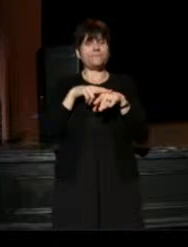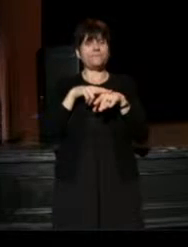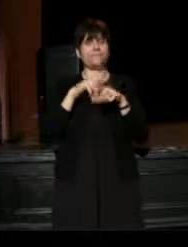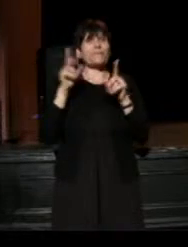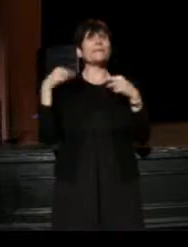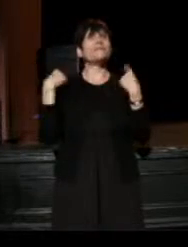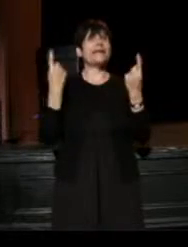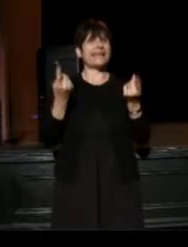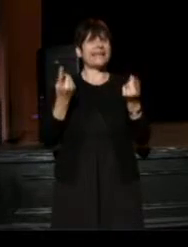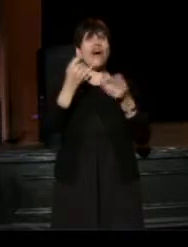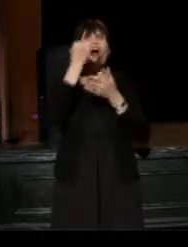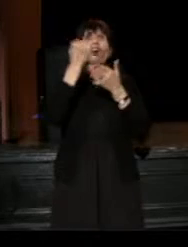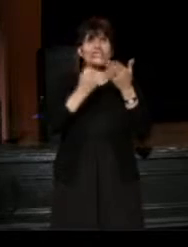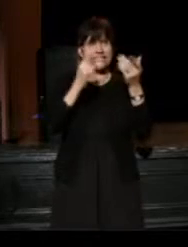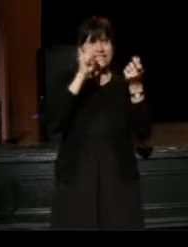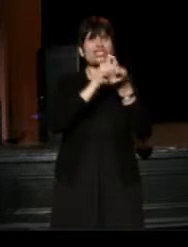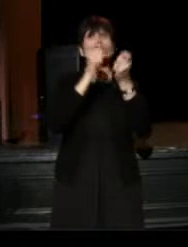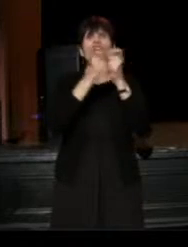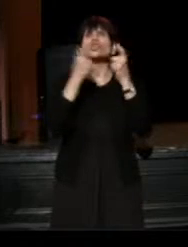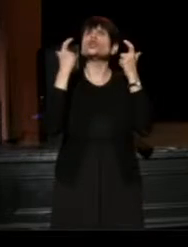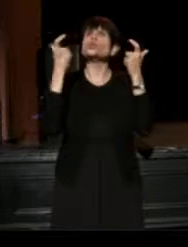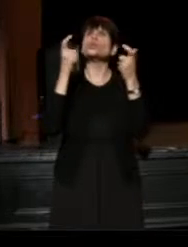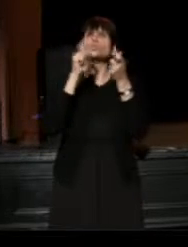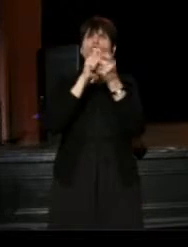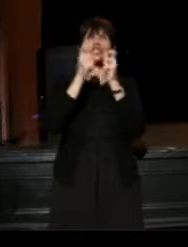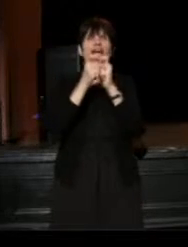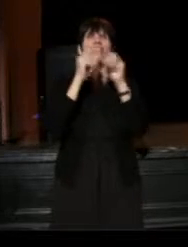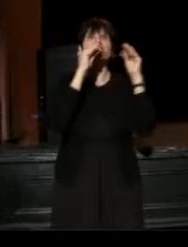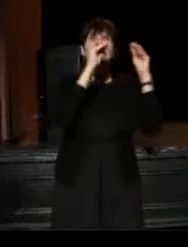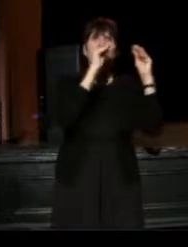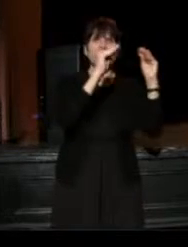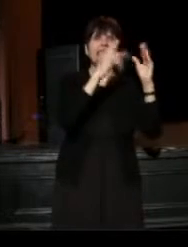artistic change, huge change in our education programs,